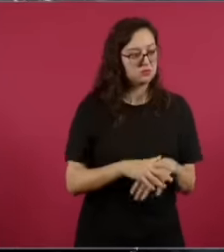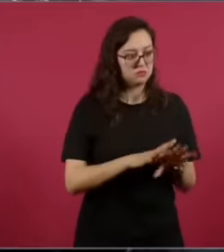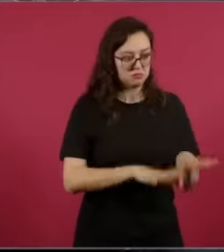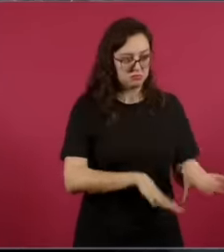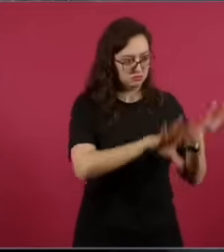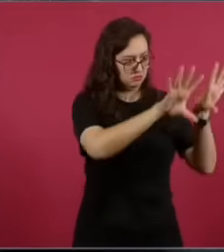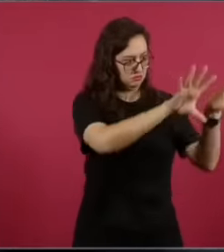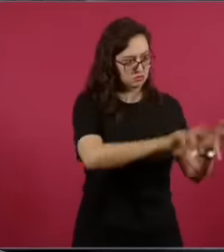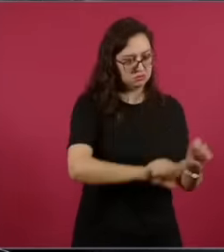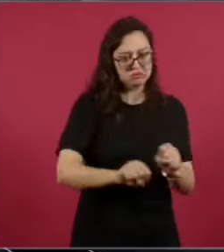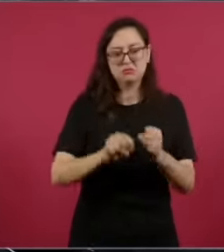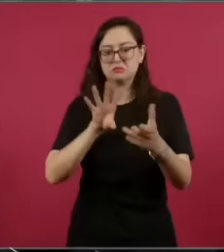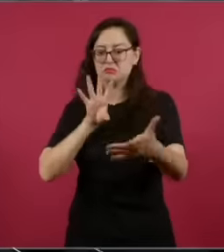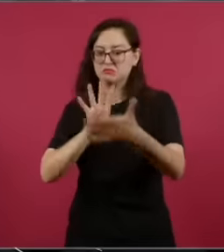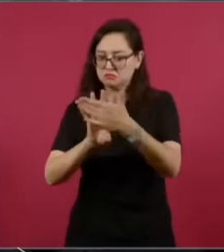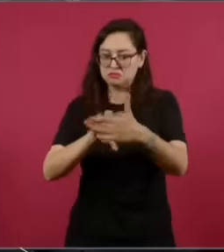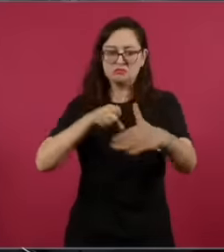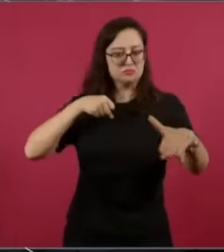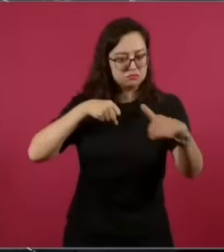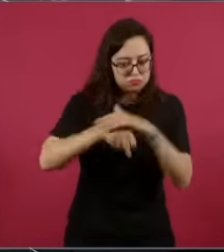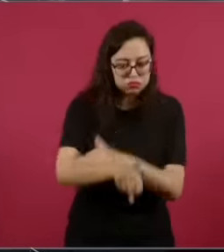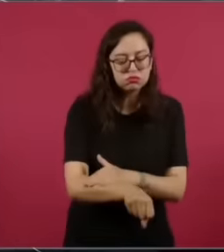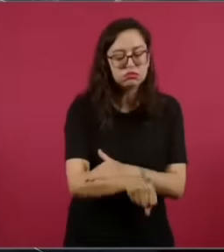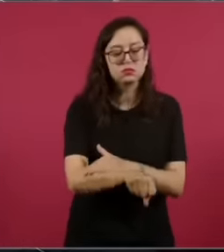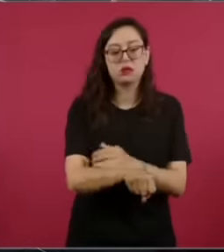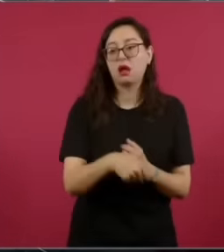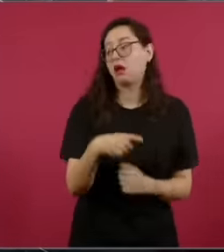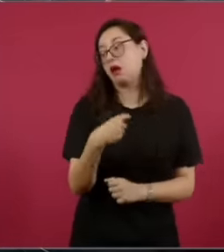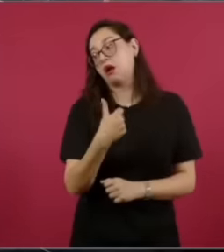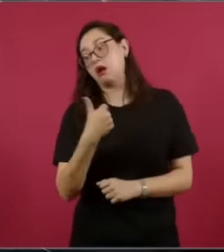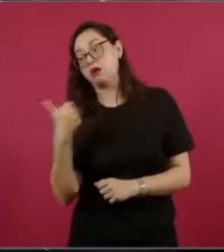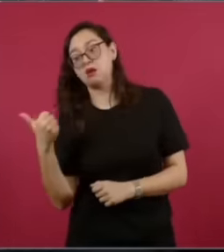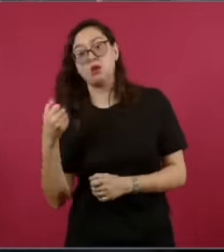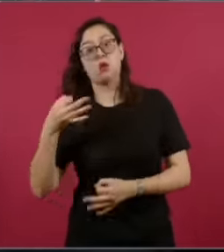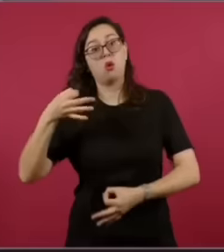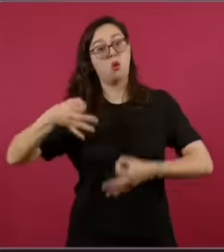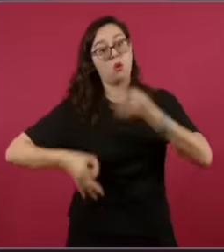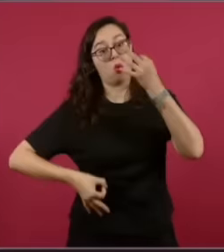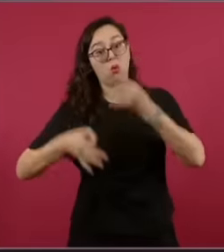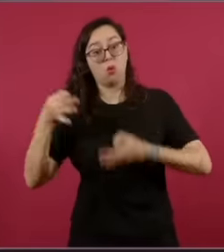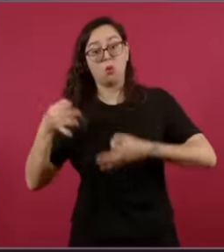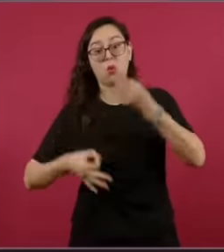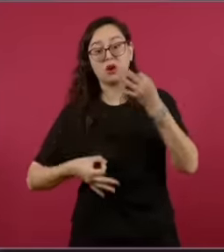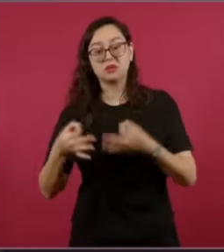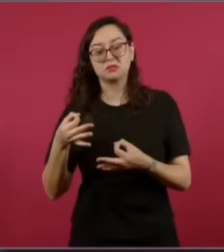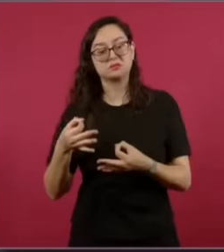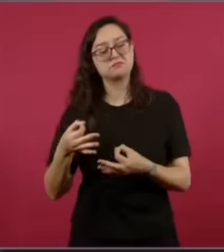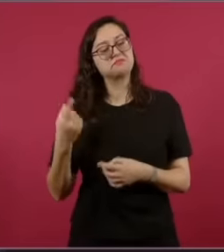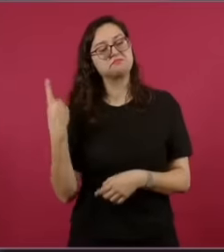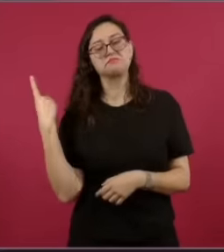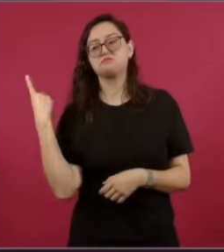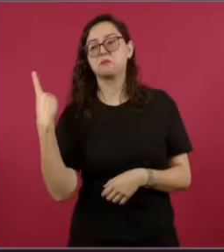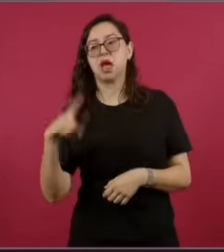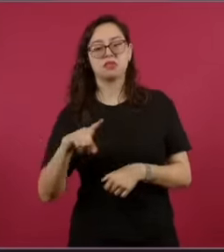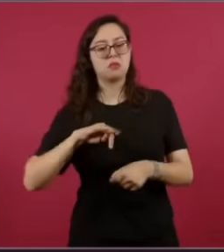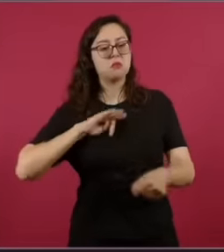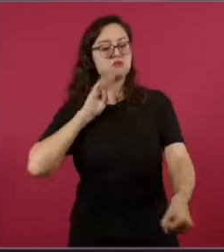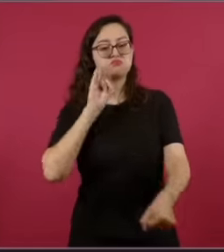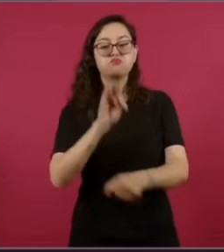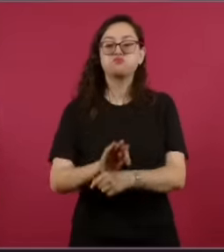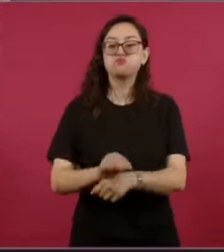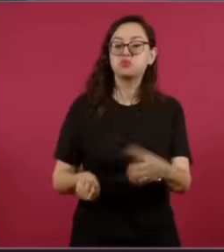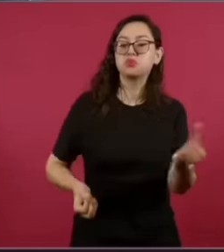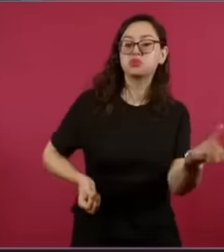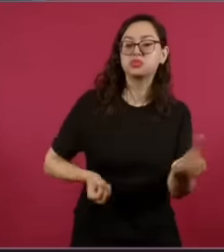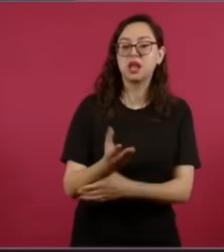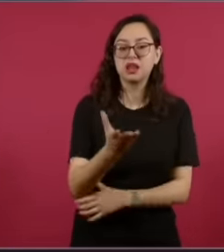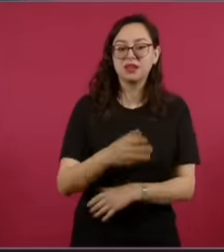prison by orders of the judges. It is very clear that it was